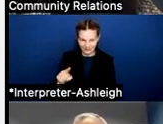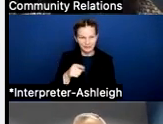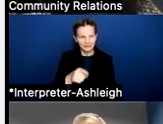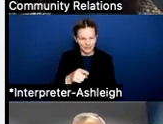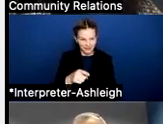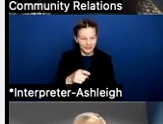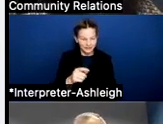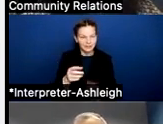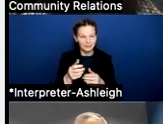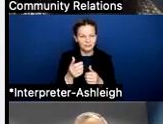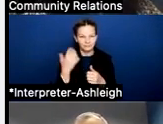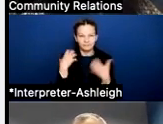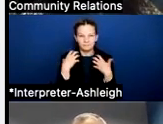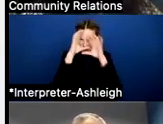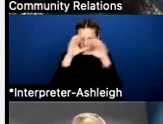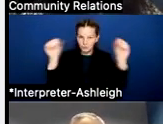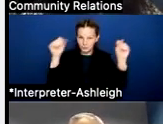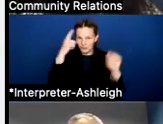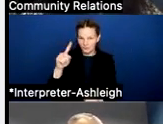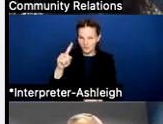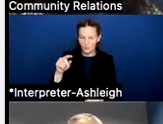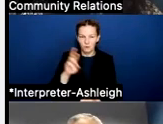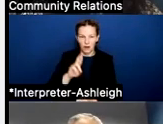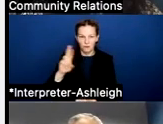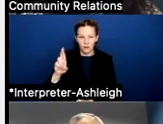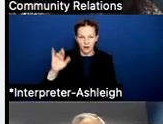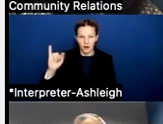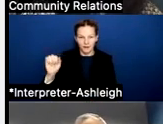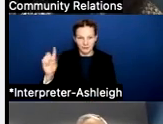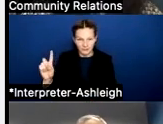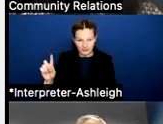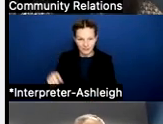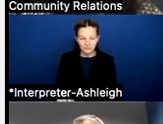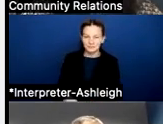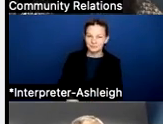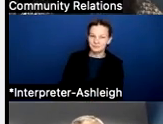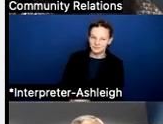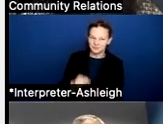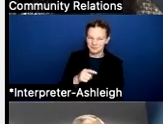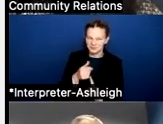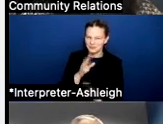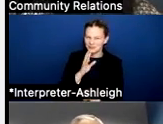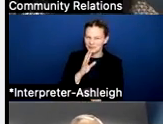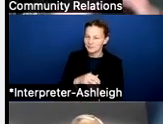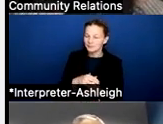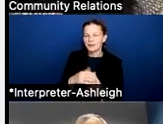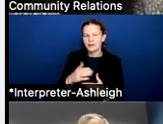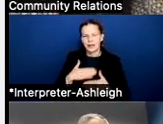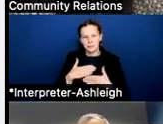Thank you, Maritza. We're super excited to have this event because we wanna make sure that we share as much information with our staff